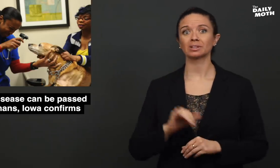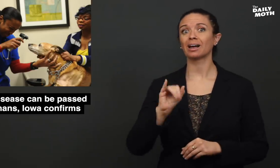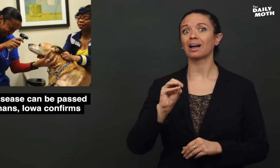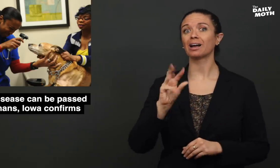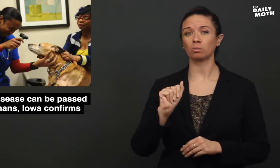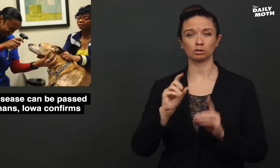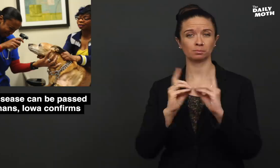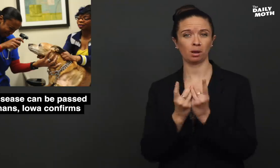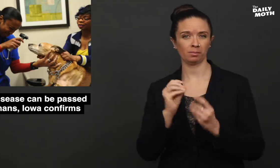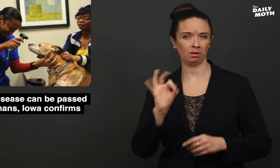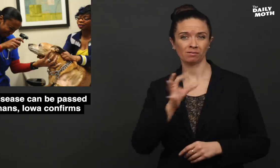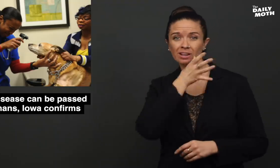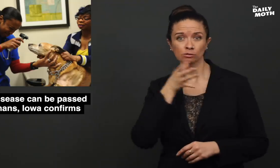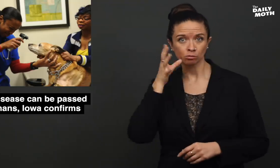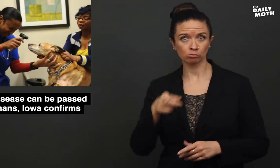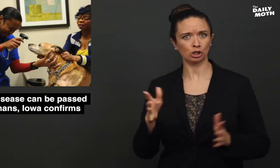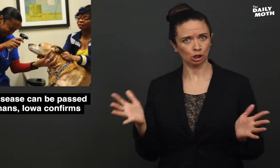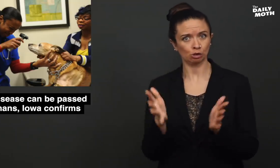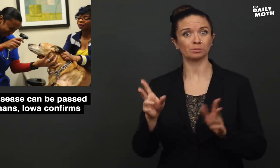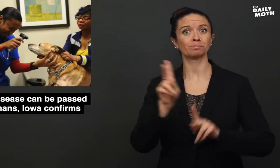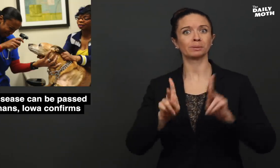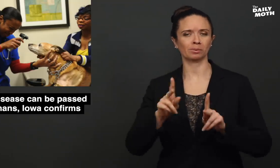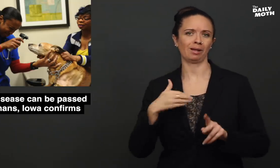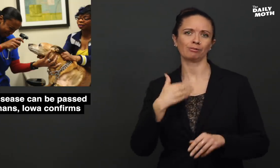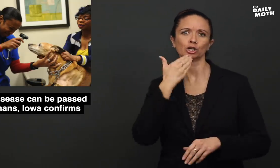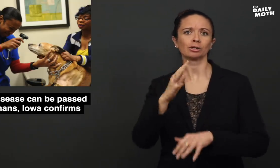Iowa Department of Agriculture encouraged people to have